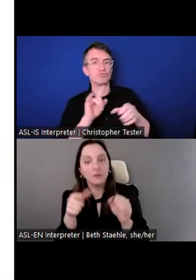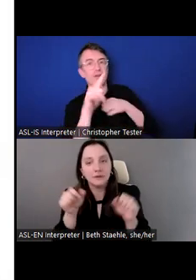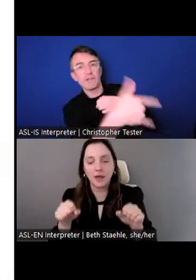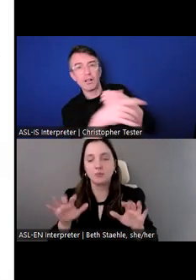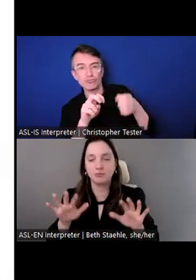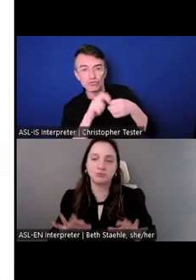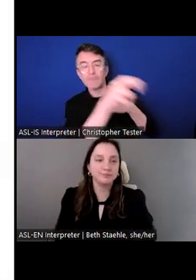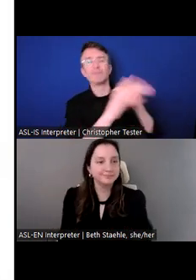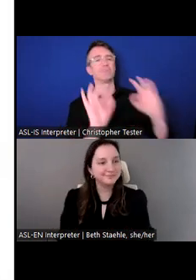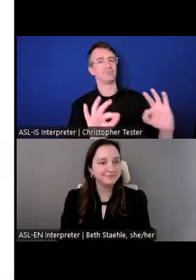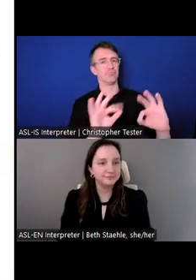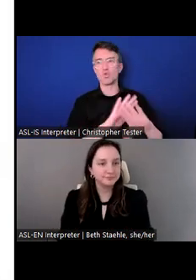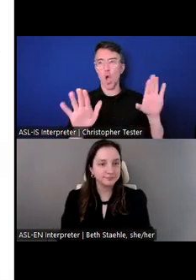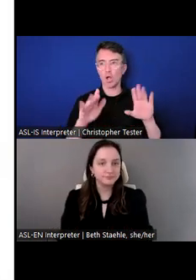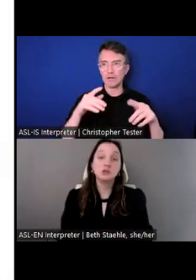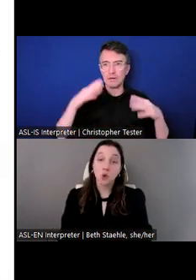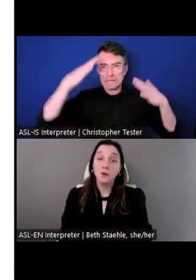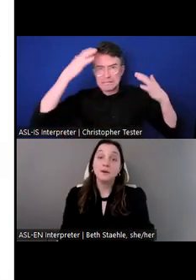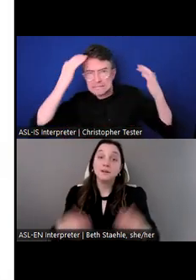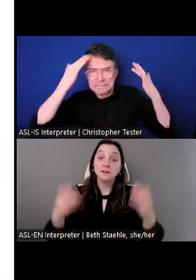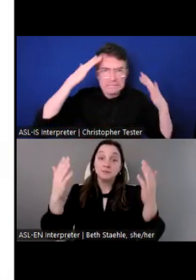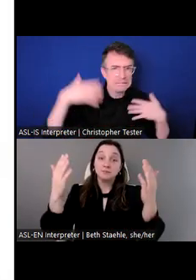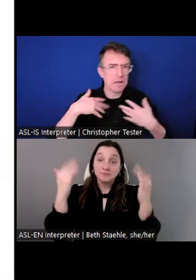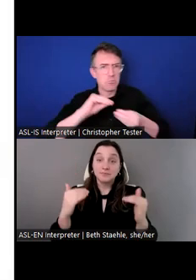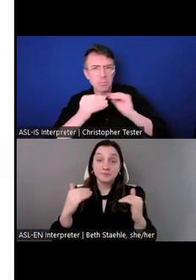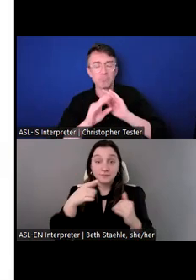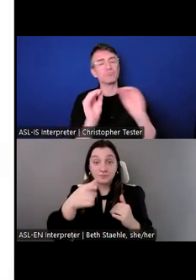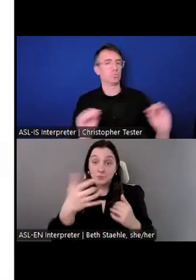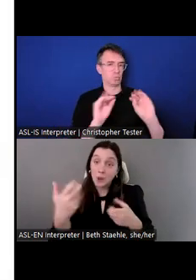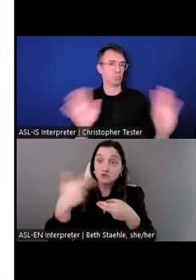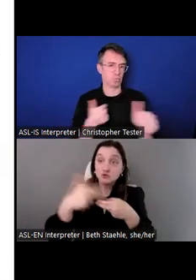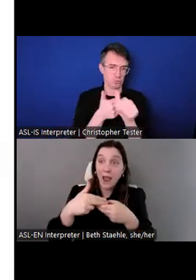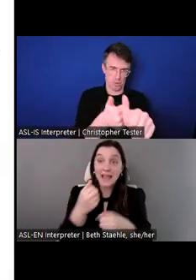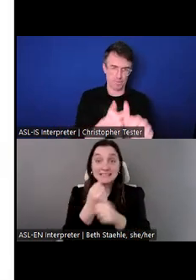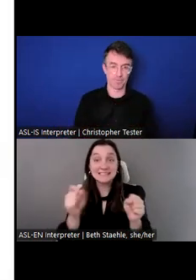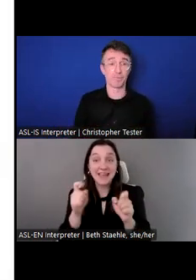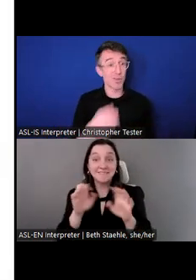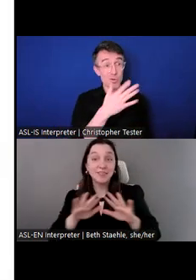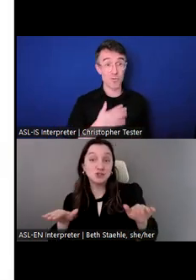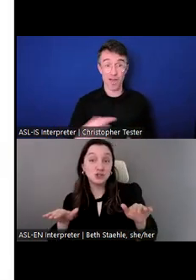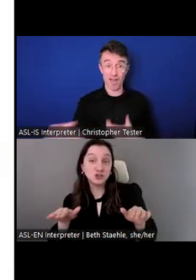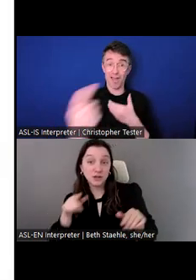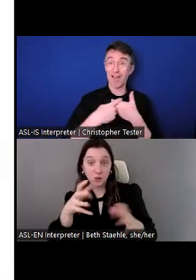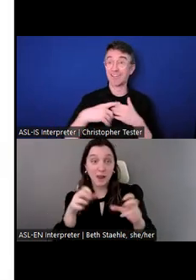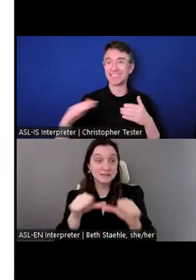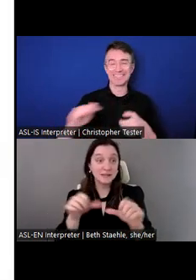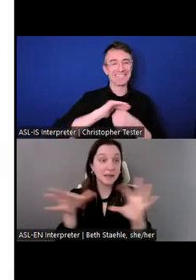How to join Save the Children and how to stay connected. I listed some of the current employment opportunities.